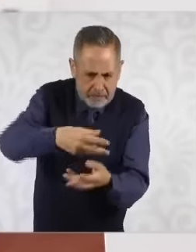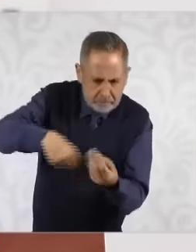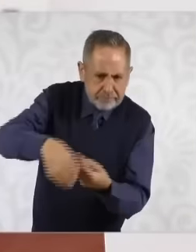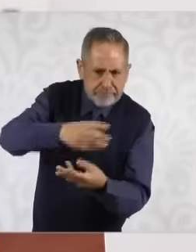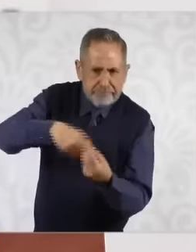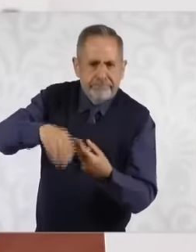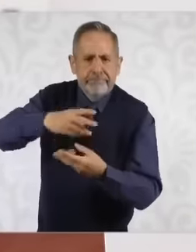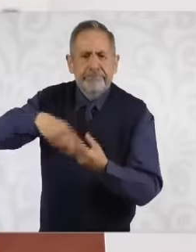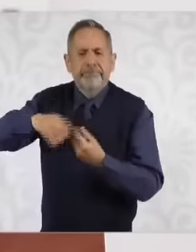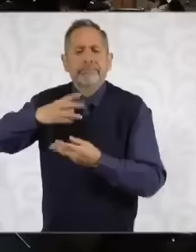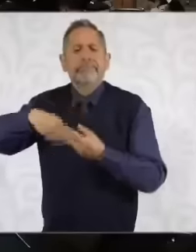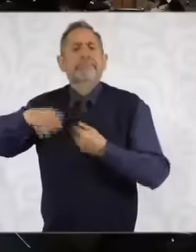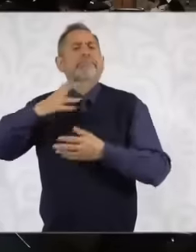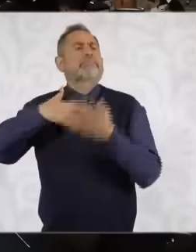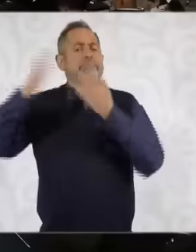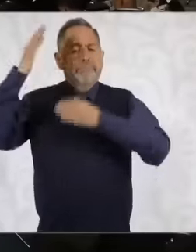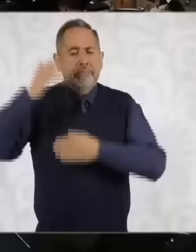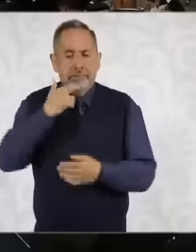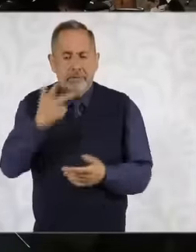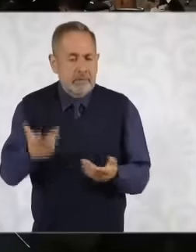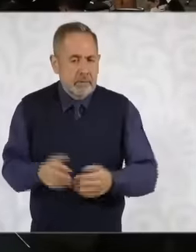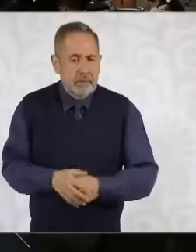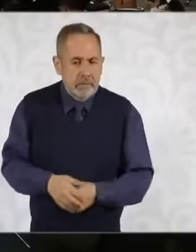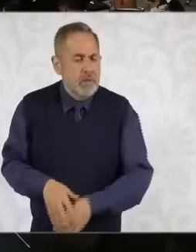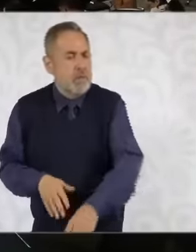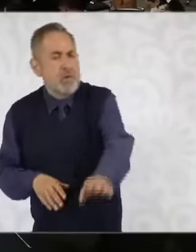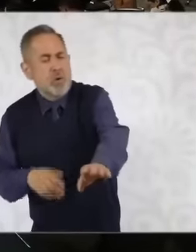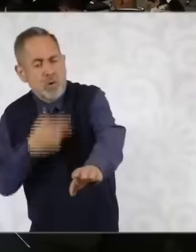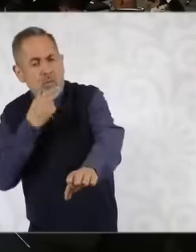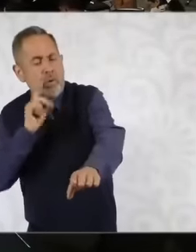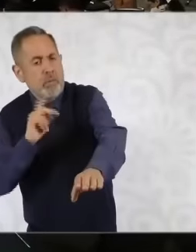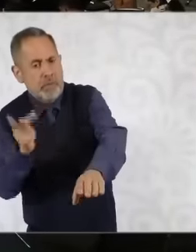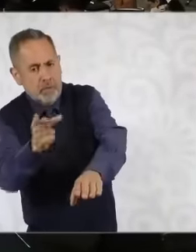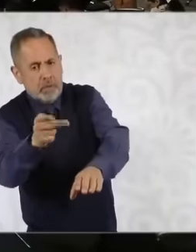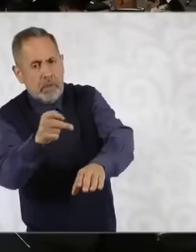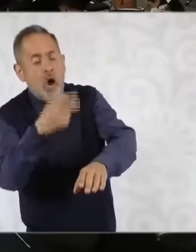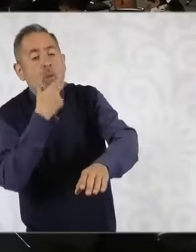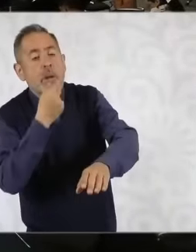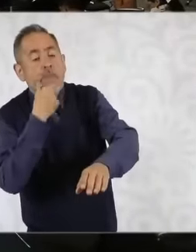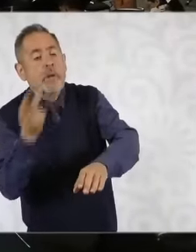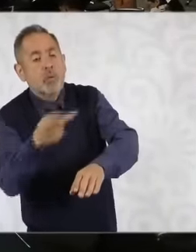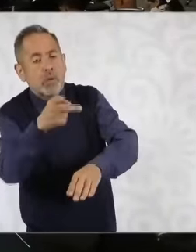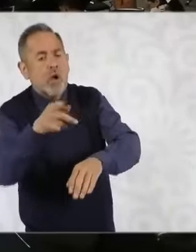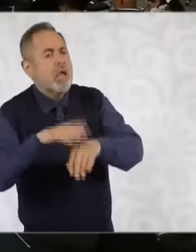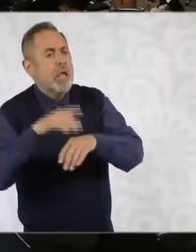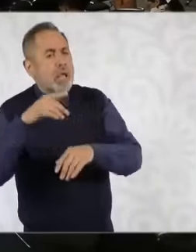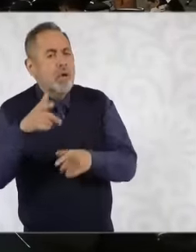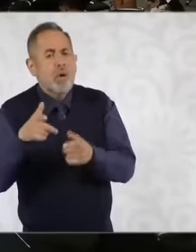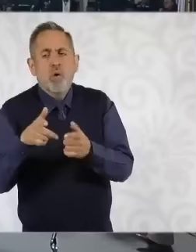Mexico. Of those that you say will be a special approach to care, if